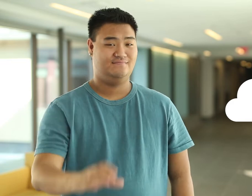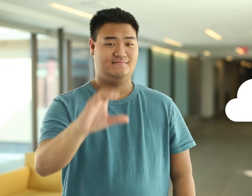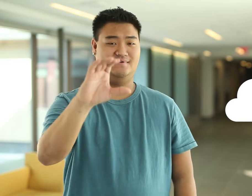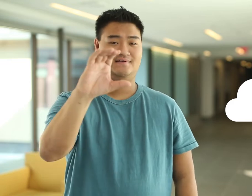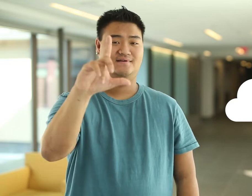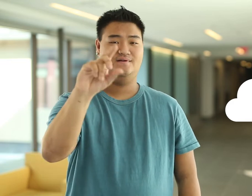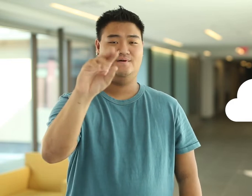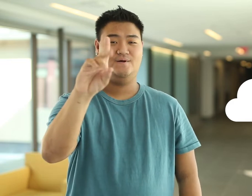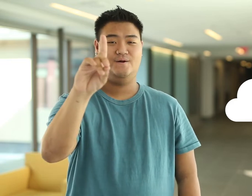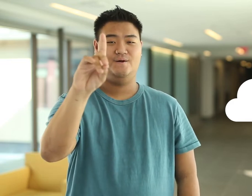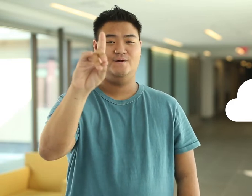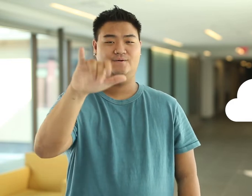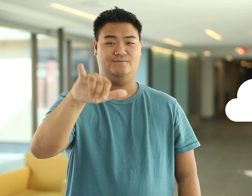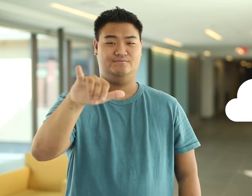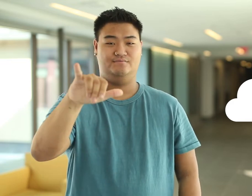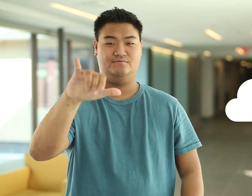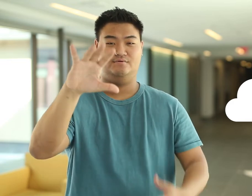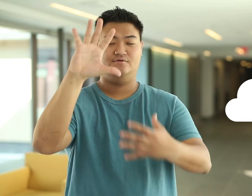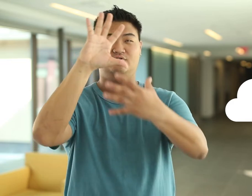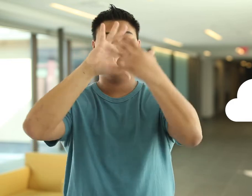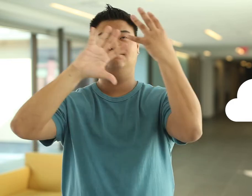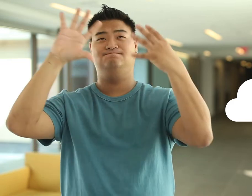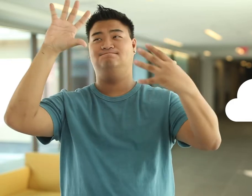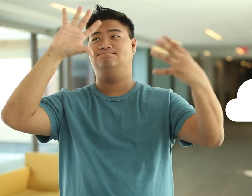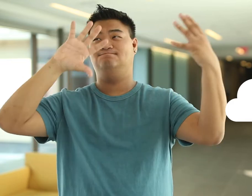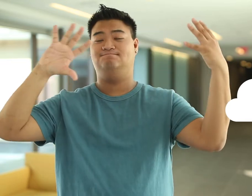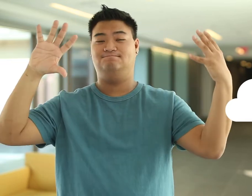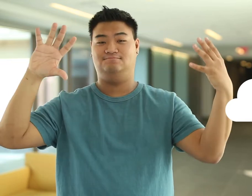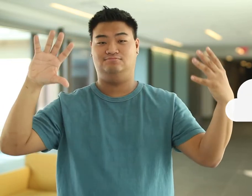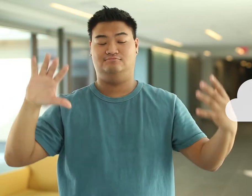Cloudy